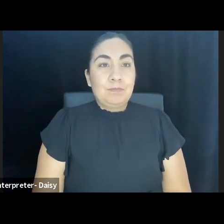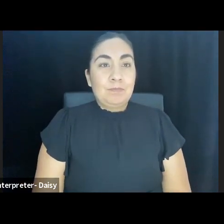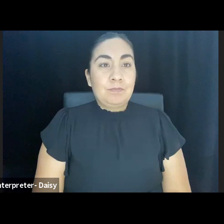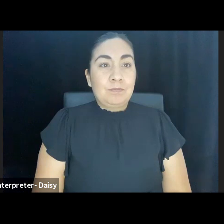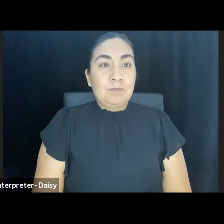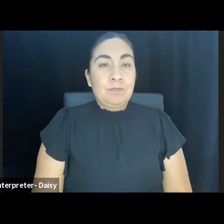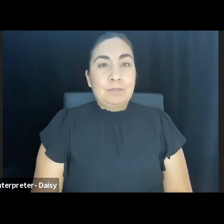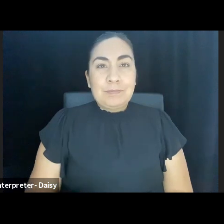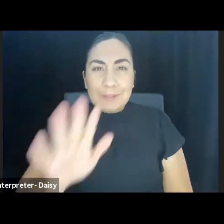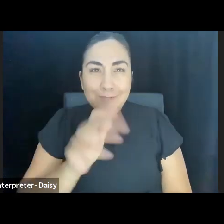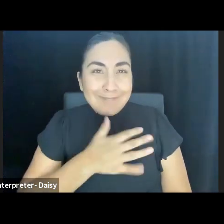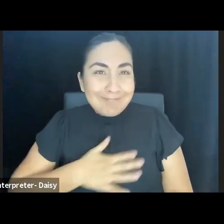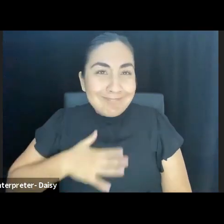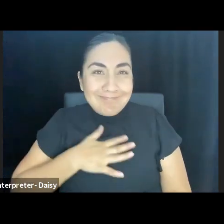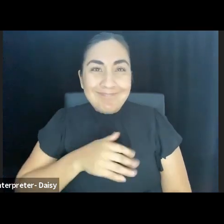Bear with us for one moment, folks.